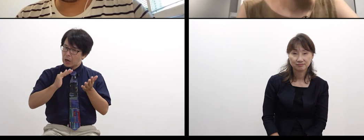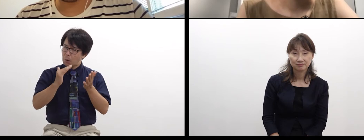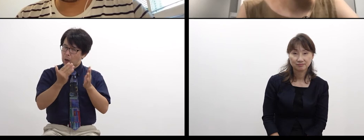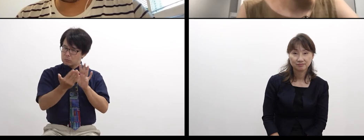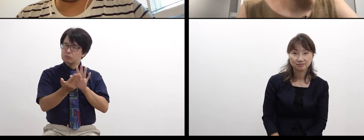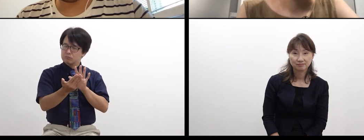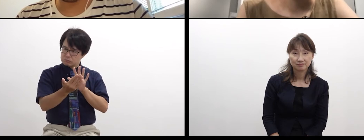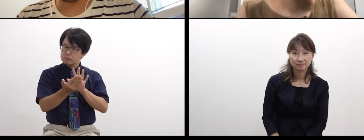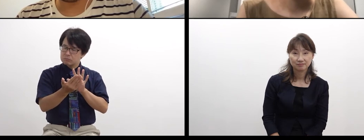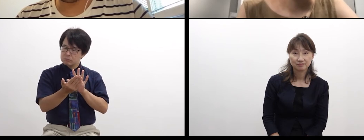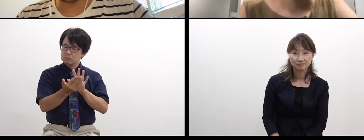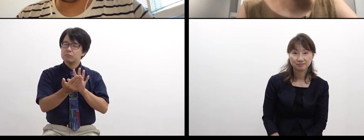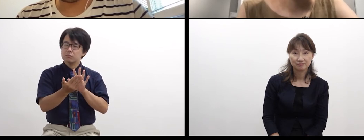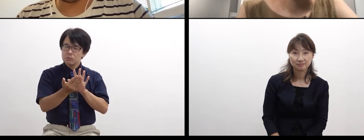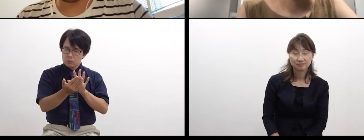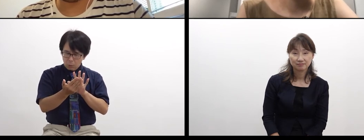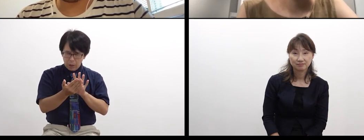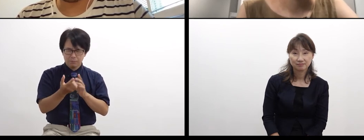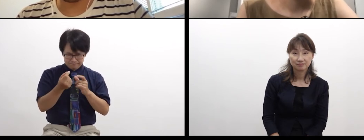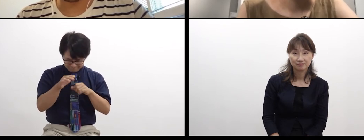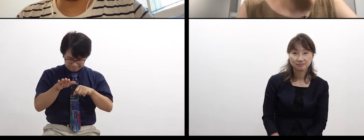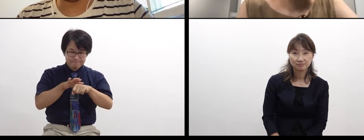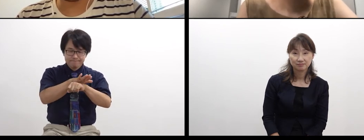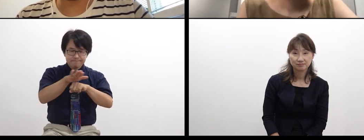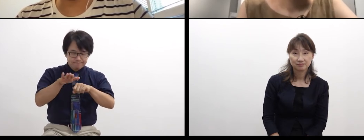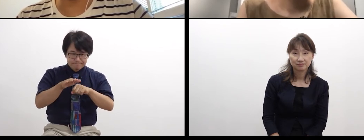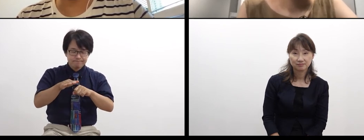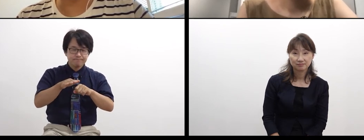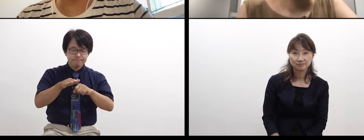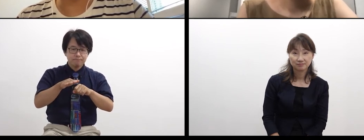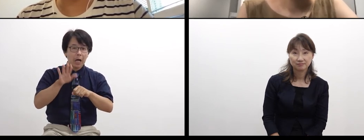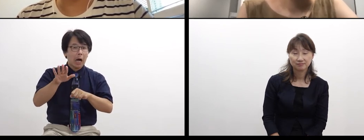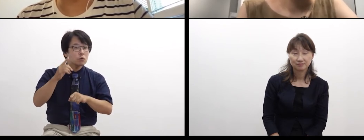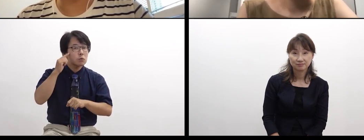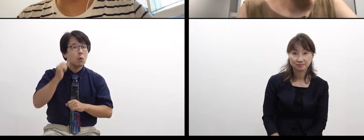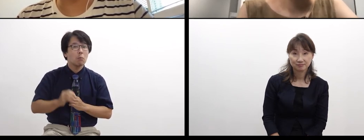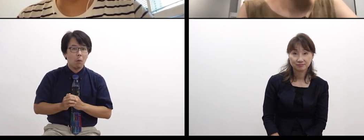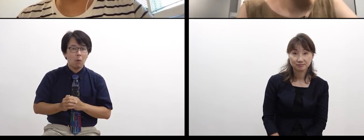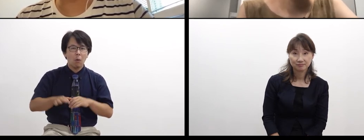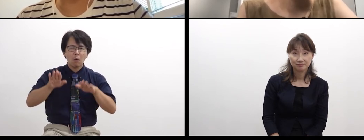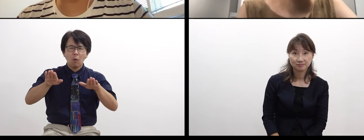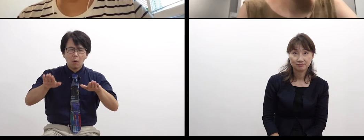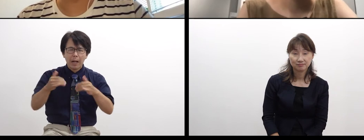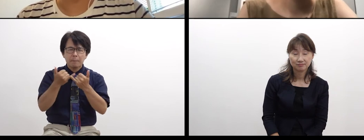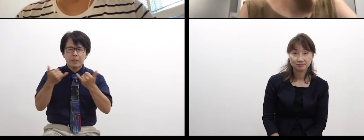with different values than ours. When doing this kind of project,